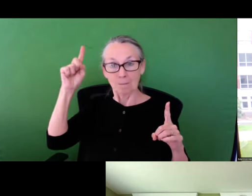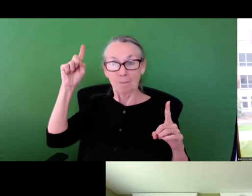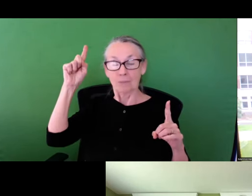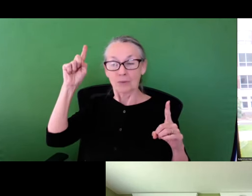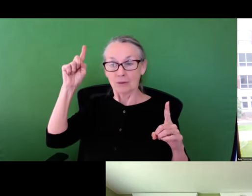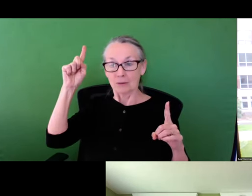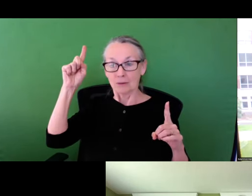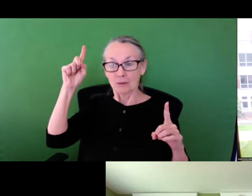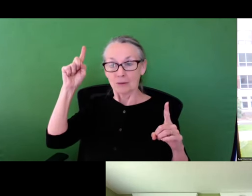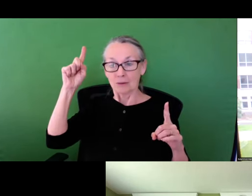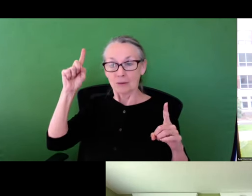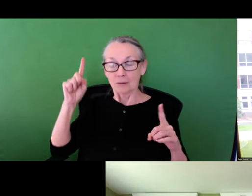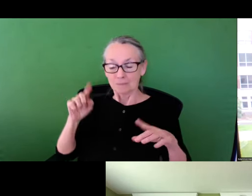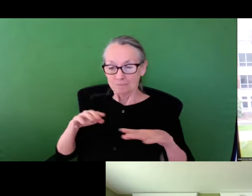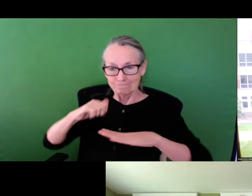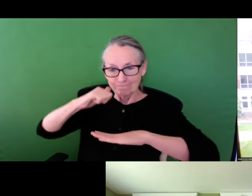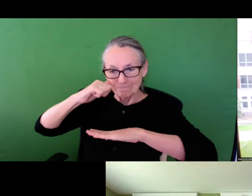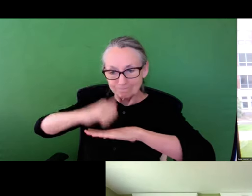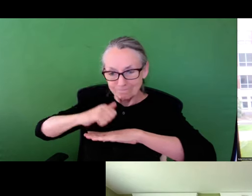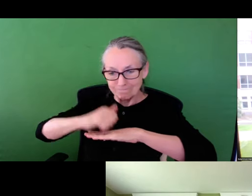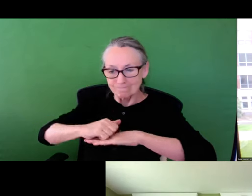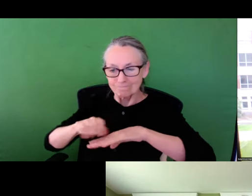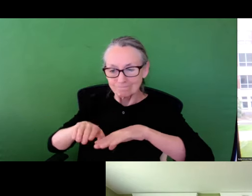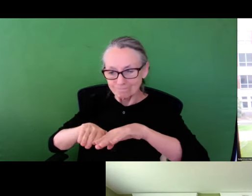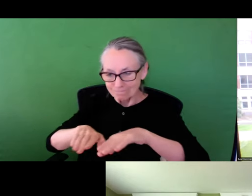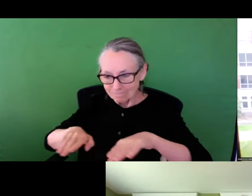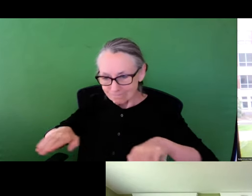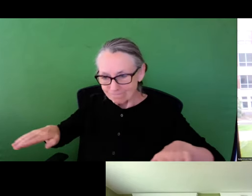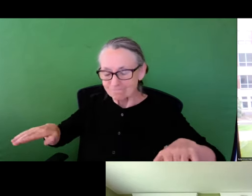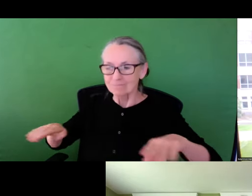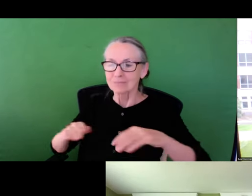we finally realized in a light bulb went off that sort of